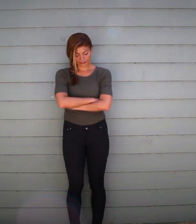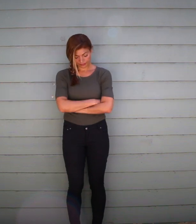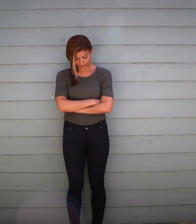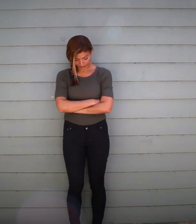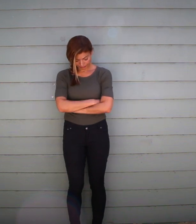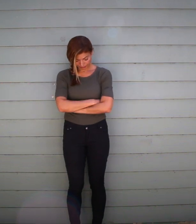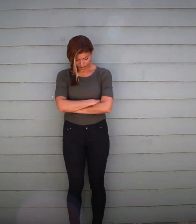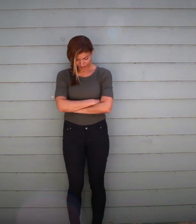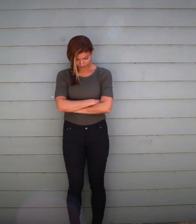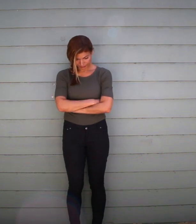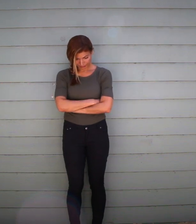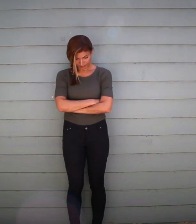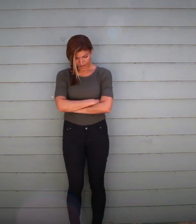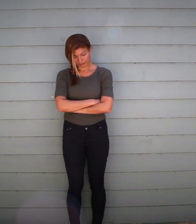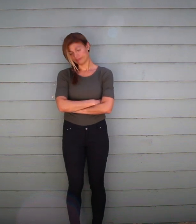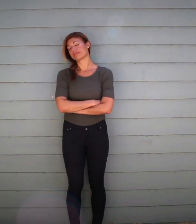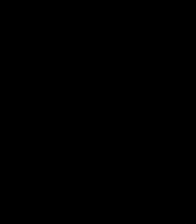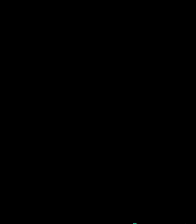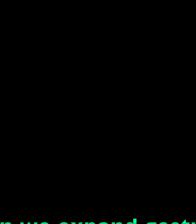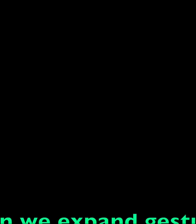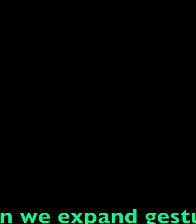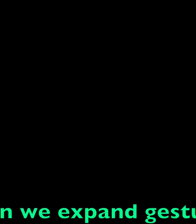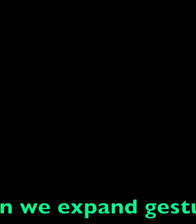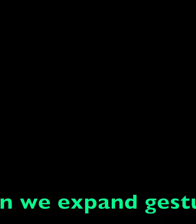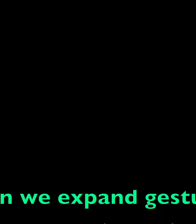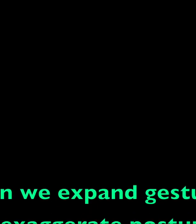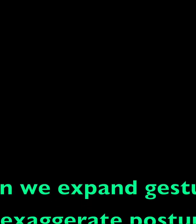When we expand those postures and gestures or make them bigger